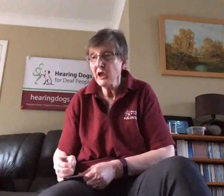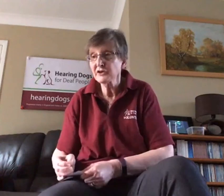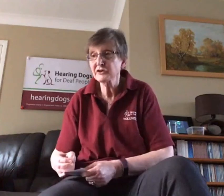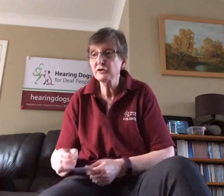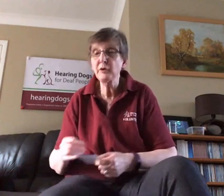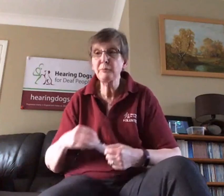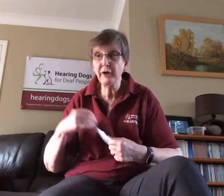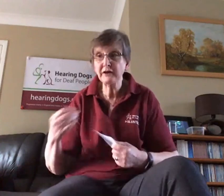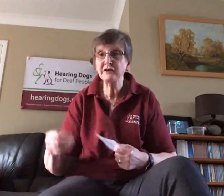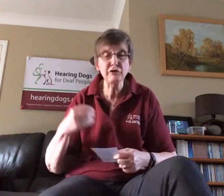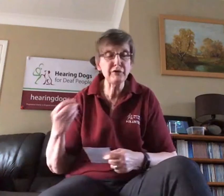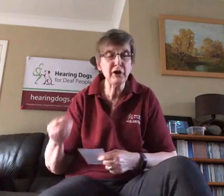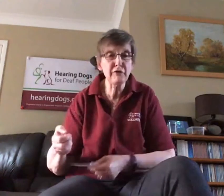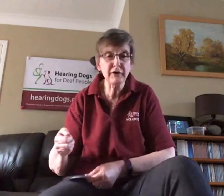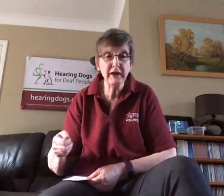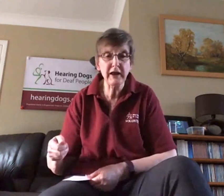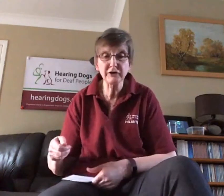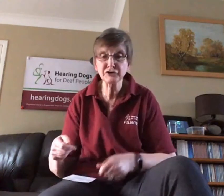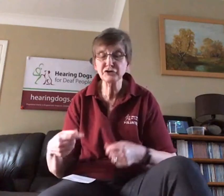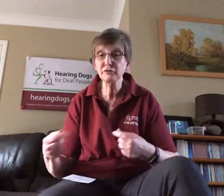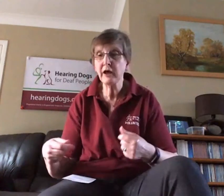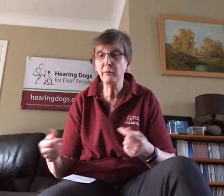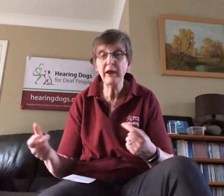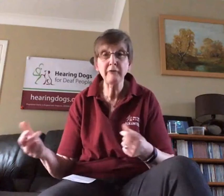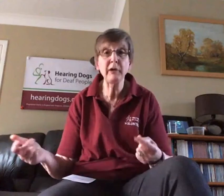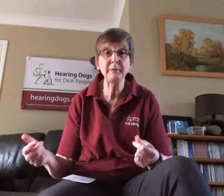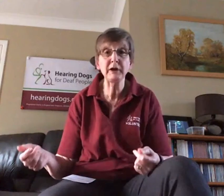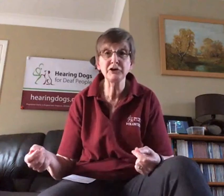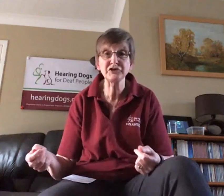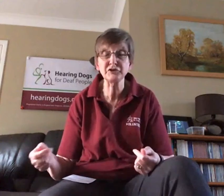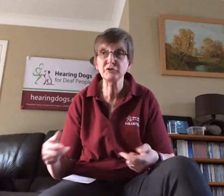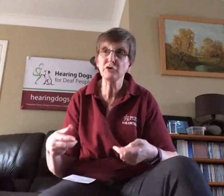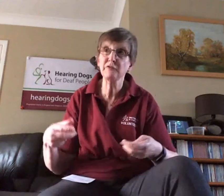So we practice over and over again and to do that we have puppy classes which obviously